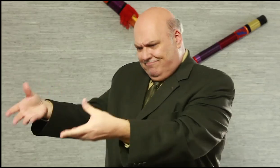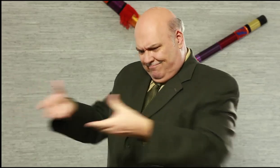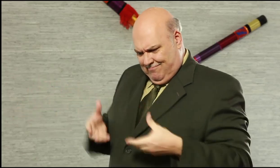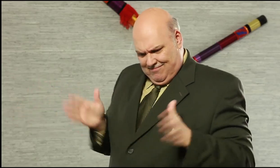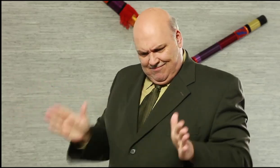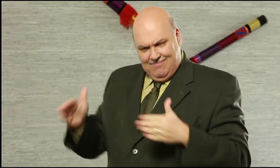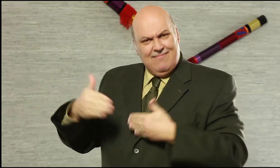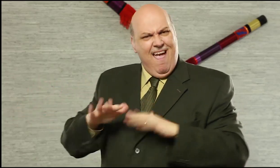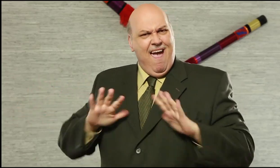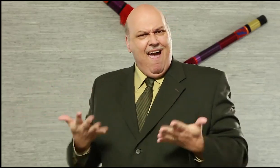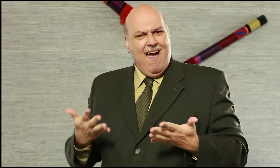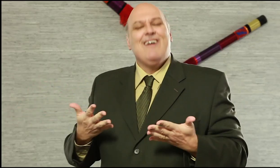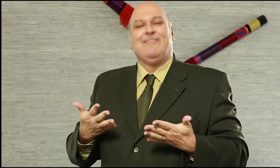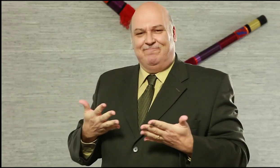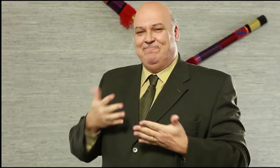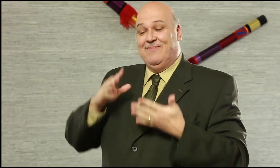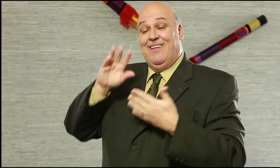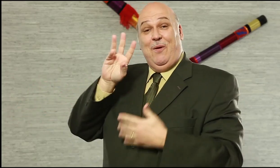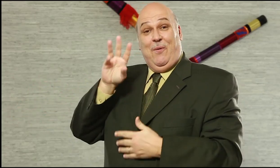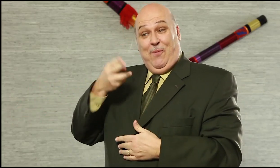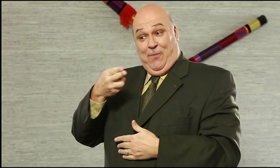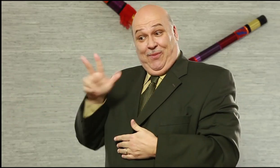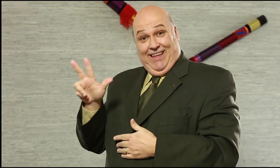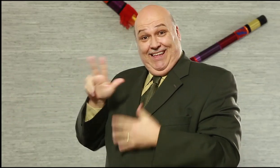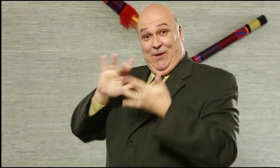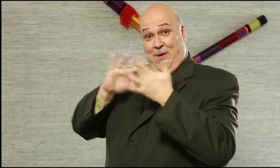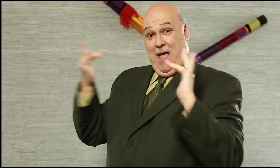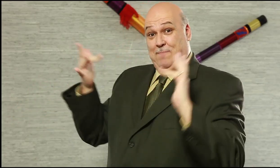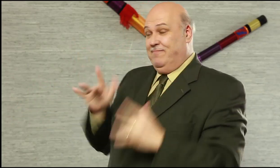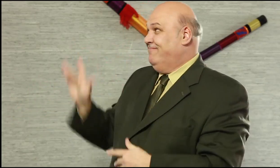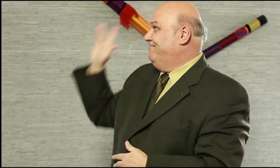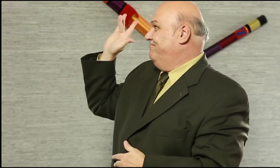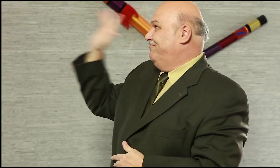computer. Have a successful DeafWaves party, take photos